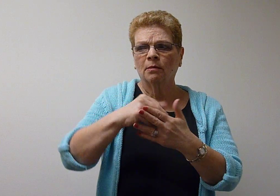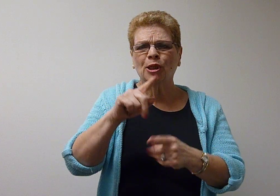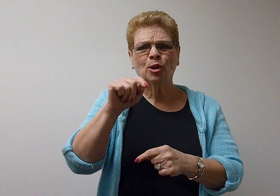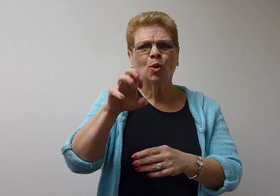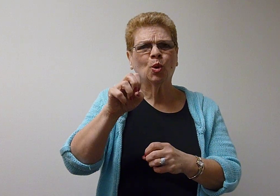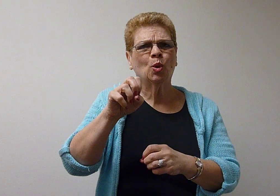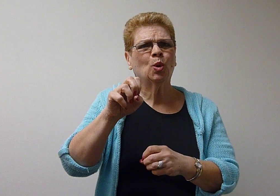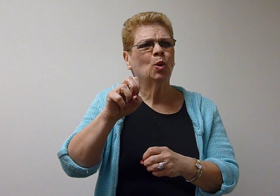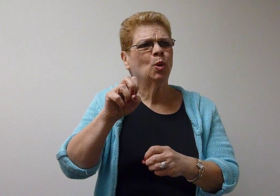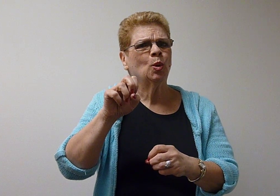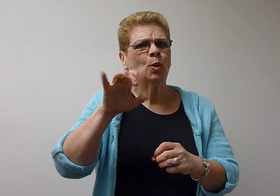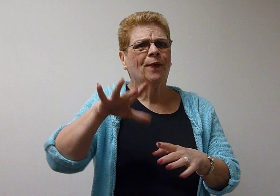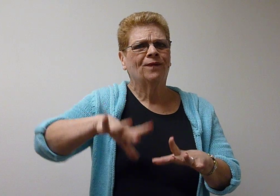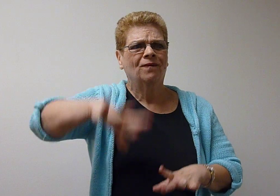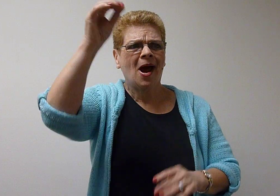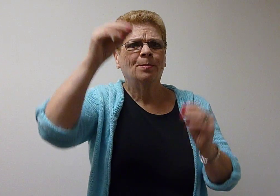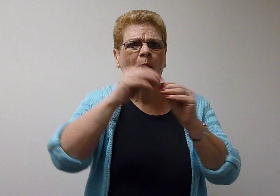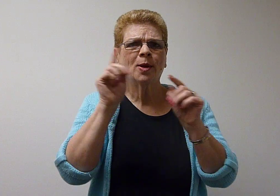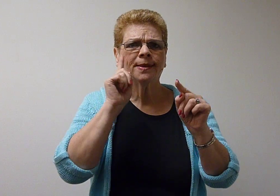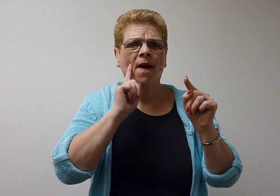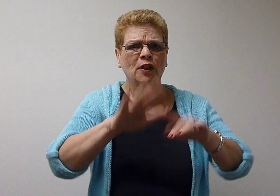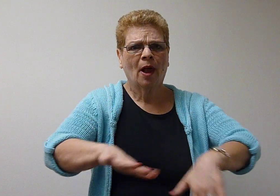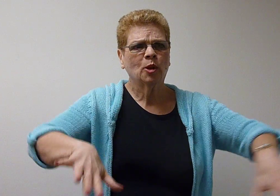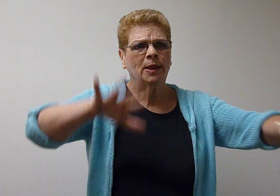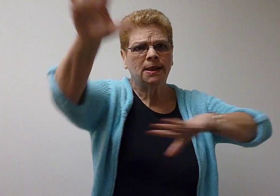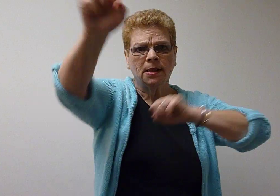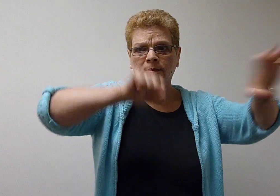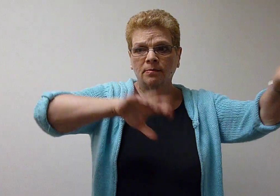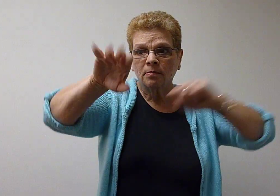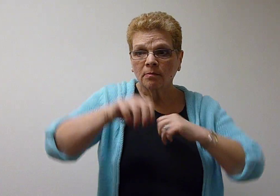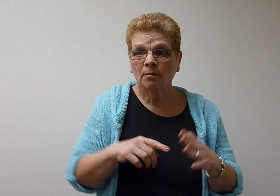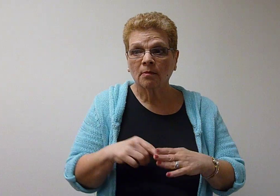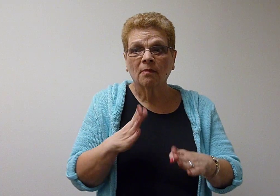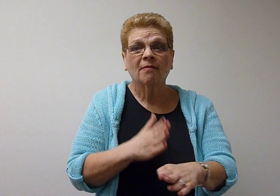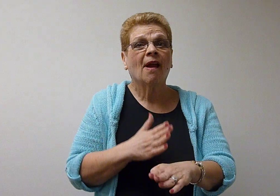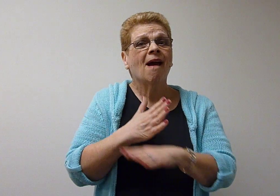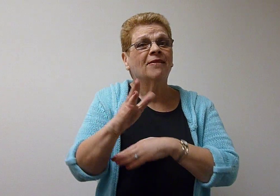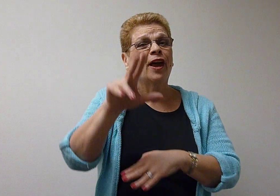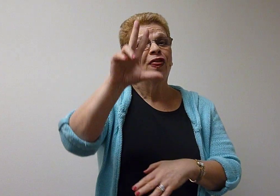to reach the deaf.